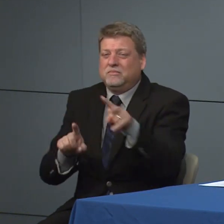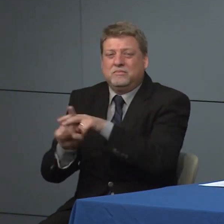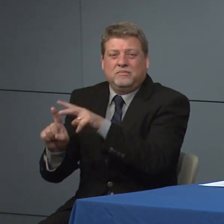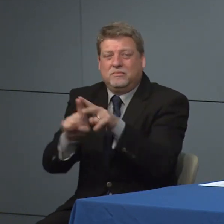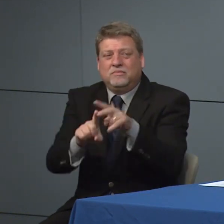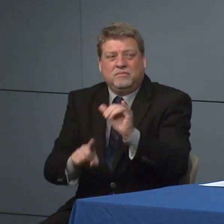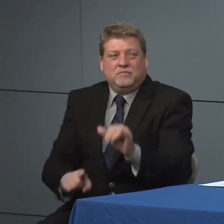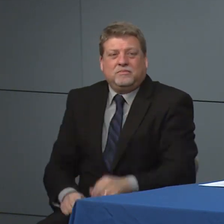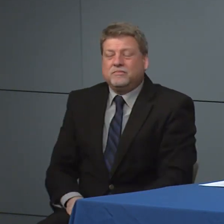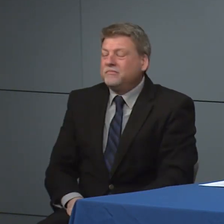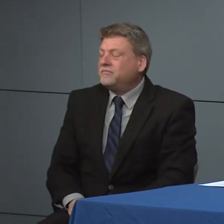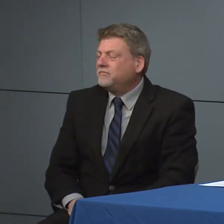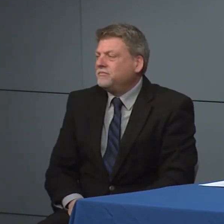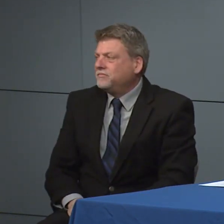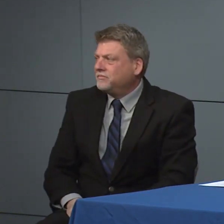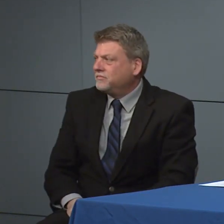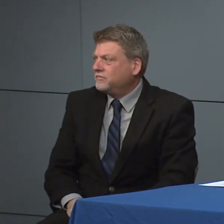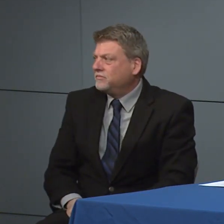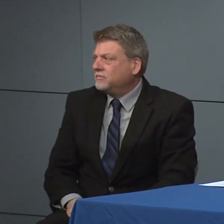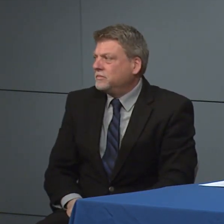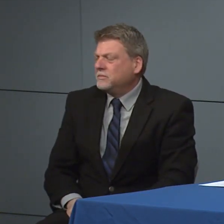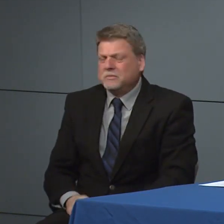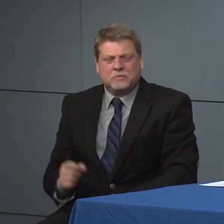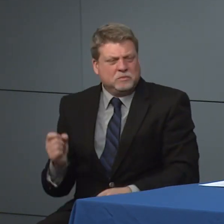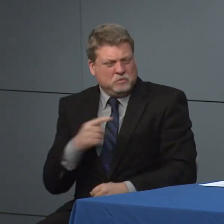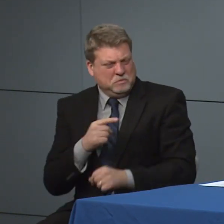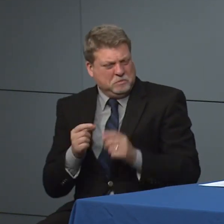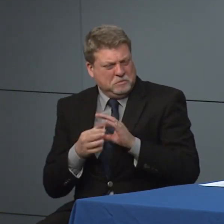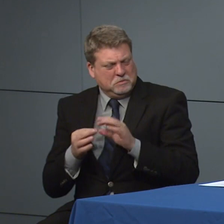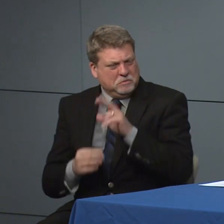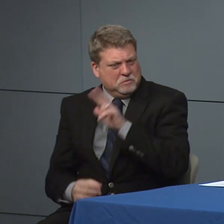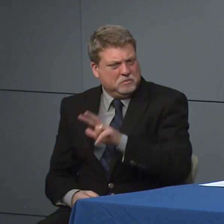Could you update us just on the 33 that you mentioned are